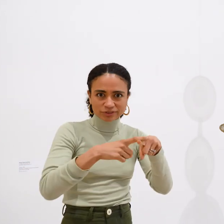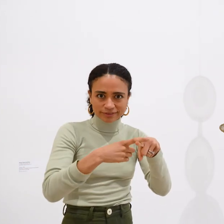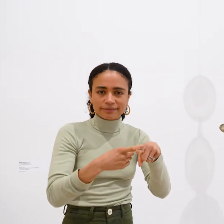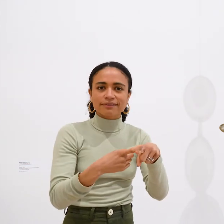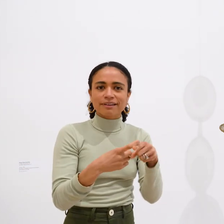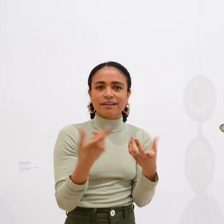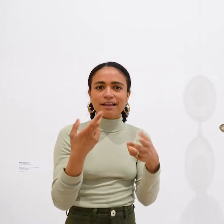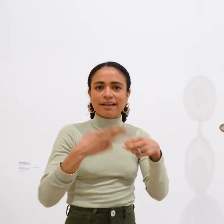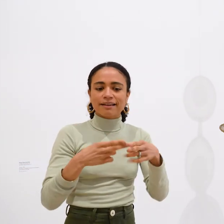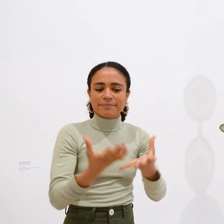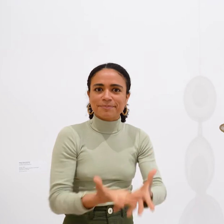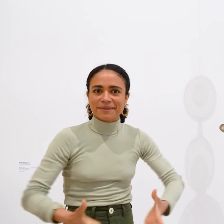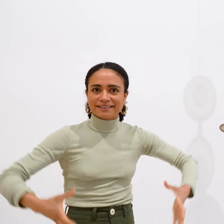The technique was used to create wire baskets for carrying eggs.